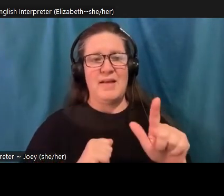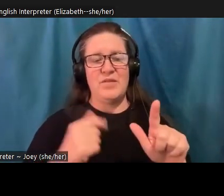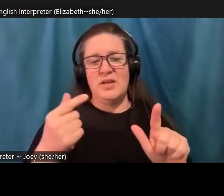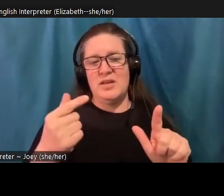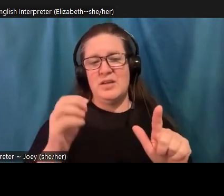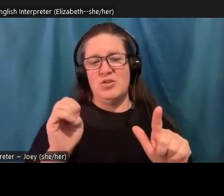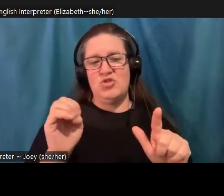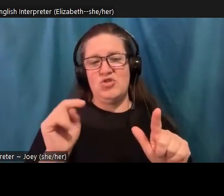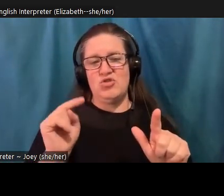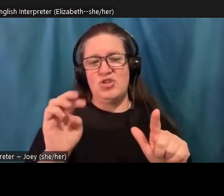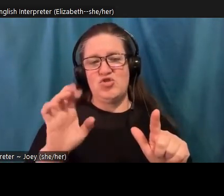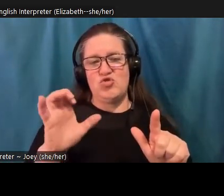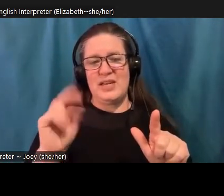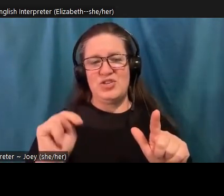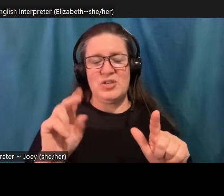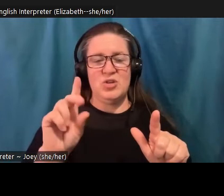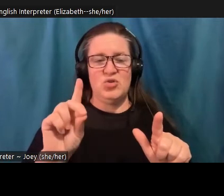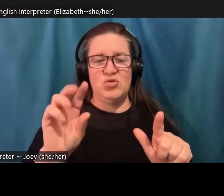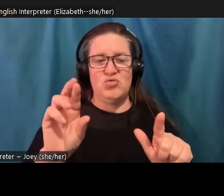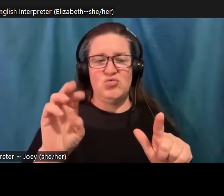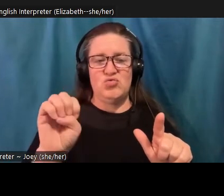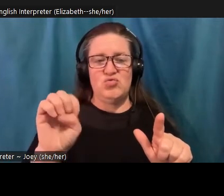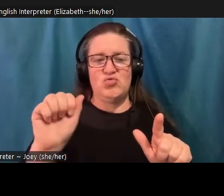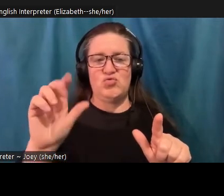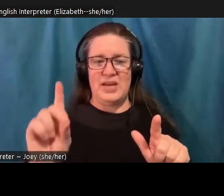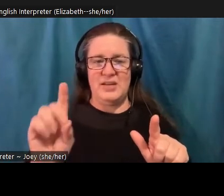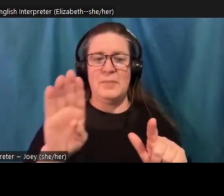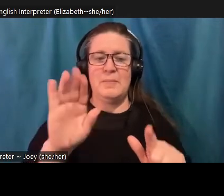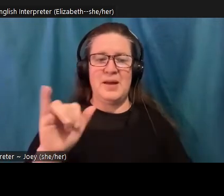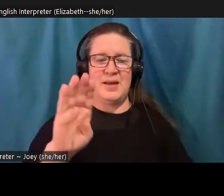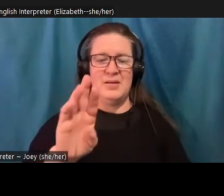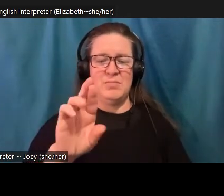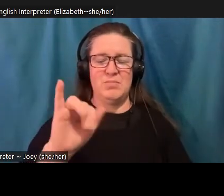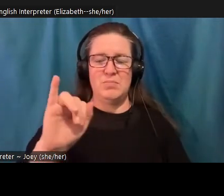Ray. And she is a an expert in climate psychology at Stanford.